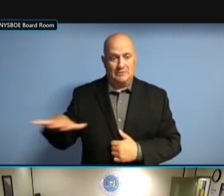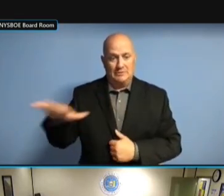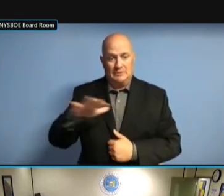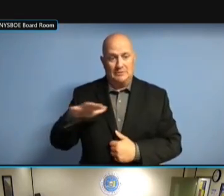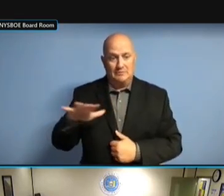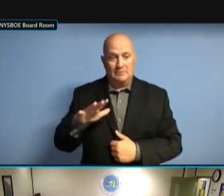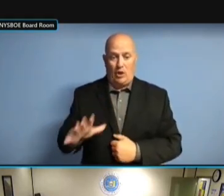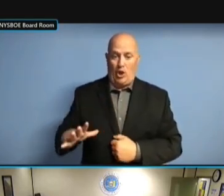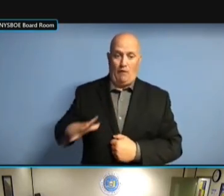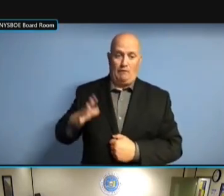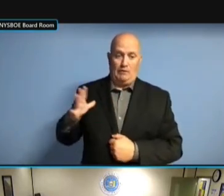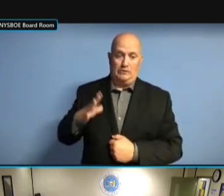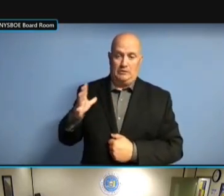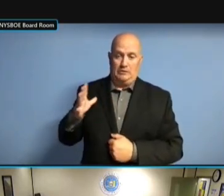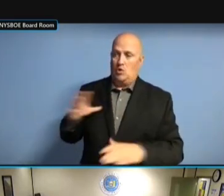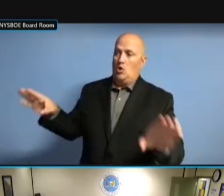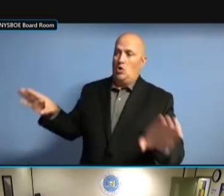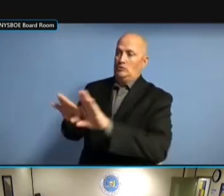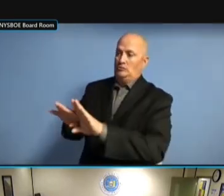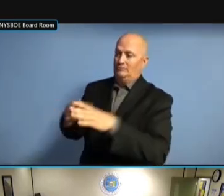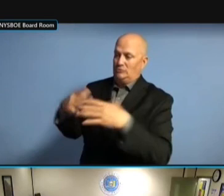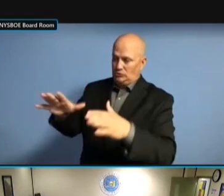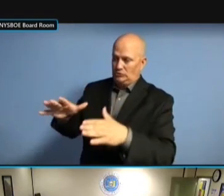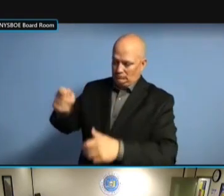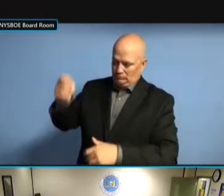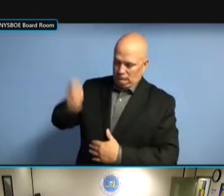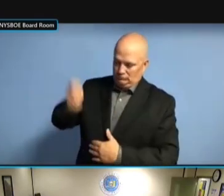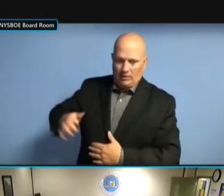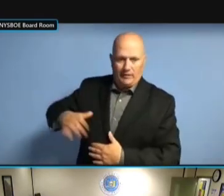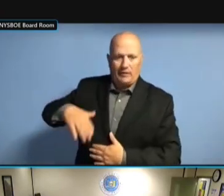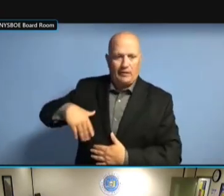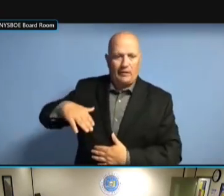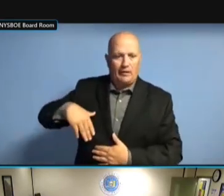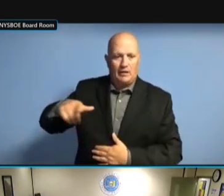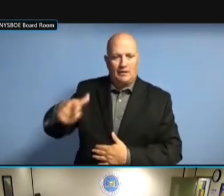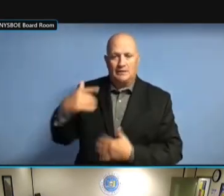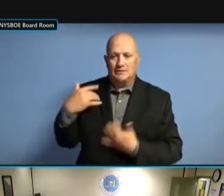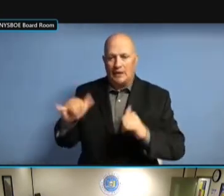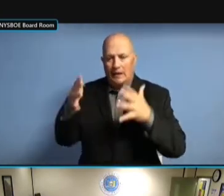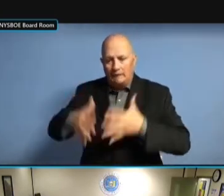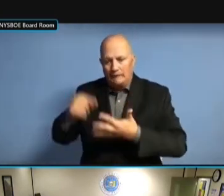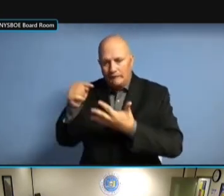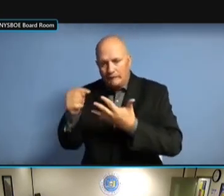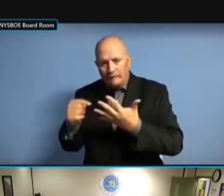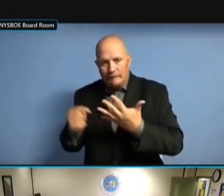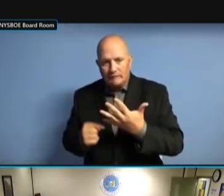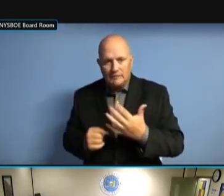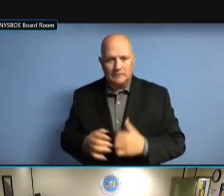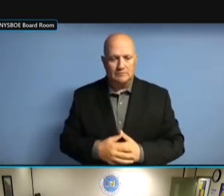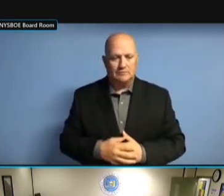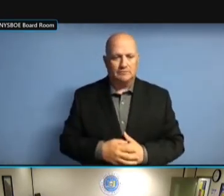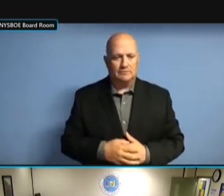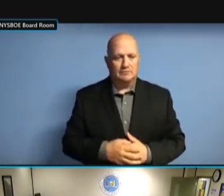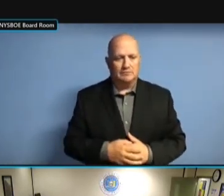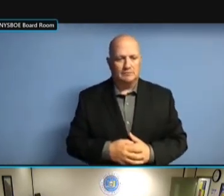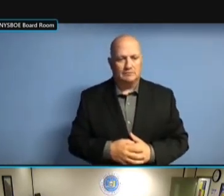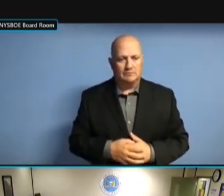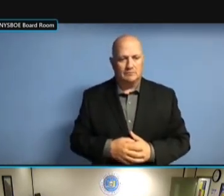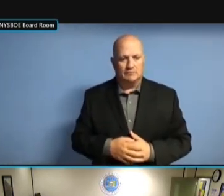LIKE TO REALLY START DOING, BECAUSE THERE ARE A LOT OF BECAUSE THERE ARE A LOT OF BECAUSE THERE ARE A LOT OF COMMITTEES, BECAUSE THERE ARE A LOT OF COMMITTEES, ESPECIALLY COMMITTEES, ESPECIALLY COMMITTEES, ESPECIALLY COMMITTEES COMMITTEES, ESPECIALLY COMMITTEES ON COMMITTEES, ESPECIALLY COMMITTEES ON THE COMMITTEES, ESPECIALLY COMMITTEES ON THE LIST COMMITTEES, ESPECIALLY COMMITTEES ON THE LIST THAT COMMITTEES ON THE LIST THAT COMMITTEES ON THE LIST THAT SHOULDN'T COMMITTEES ON THE LIST THAT SHOULDN'T HAVE COMMITTEES ON THE LIST THAT SHOULDN'T HAVE BEEN COMMITTEES ON THE LIST THAT SHOULDN'T HAVE BEEN THERE. SHOULDN'T HAVE BEEN THERE. SHOULDN'T HAVE BEEN THERE. >> SHOULDN'T HAVE BEEN THERE. >> MICHAEL, SHOULDN'T HAVE BEEN THERE. >> MICHAEL, ARE SHOULDN'T HAVE BEEN THERE. >> MICHAEL, ARE YOU MICHAEL, ARE YOU MICHAEL, ARE YOU DISTINGUISHING